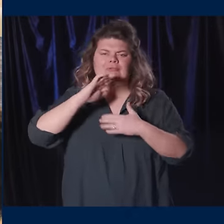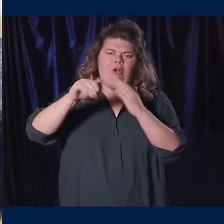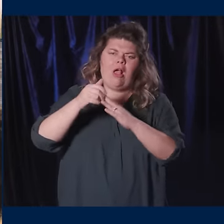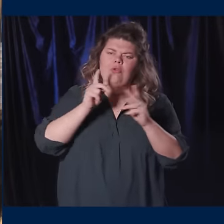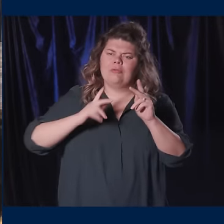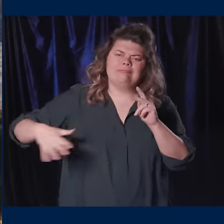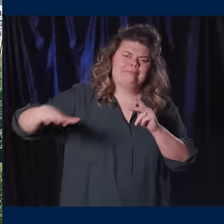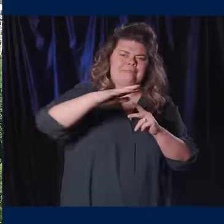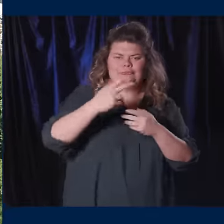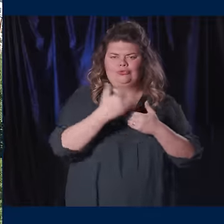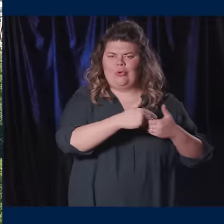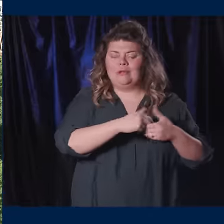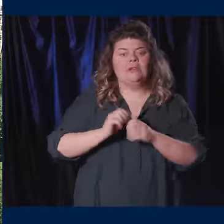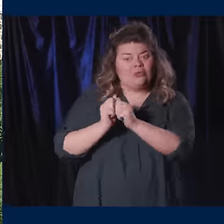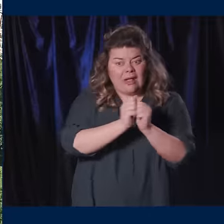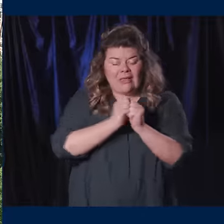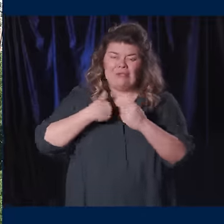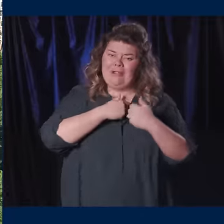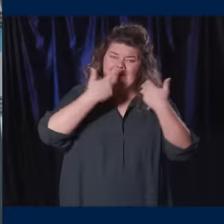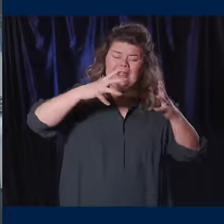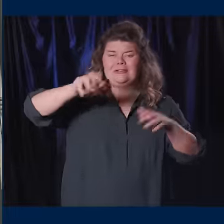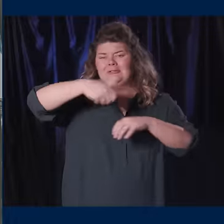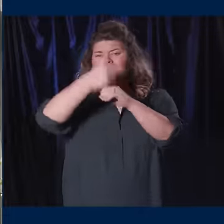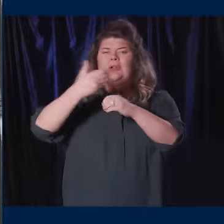For together, we have created a new vision that will open new